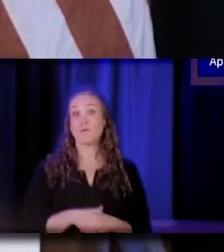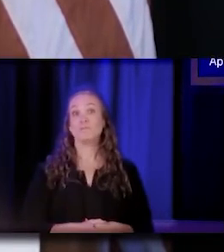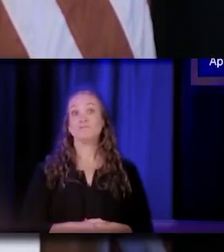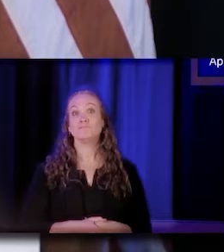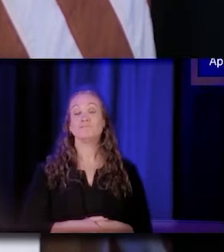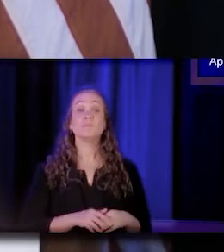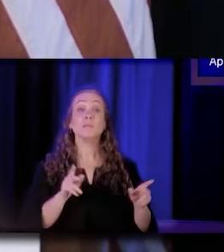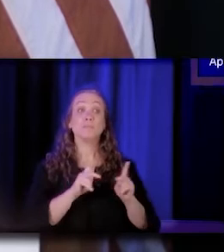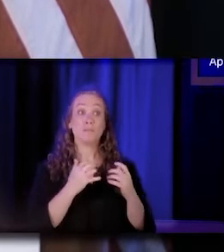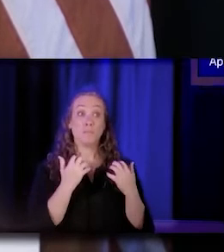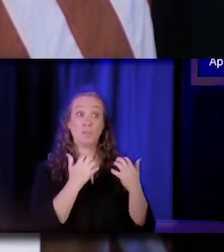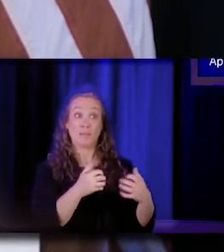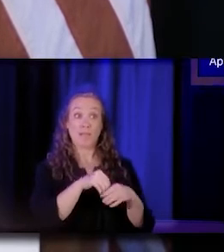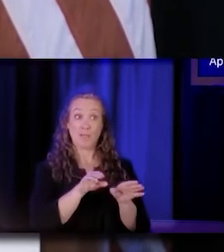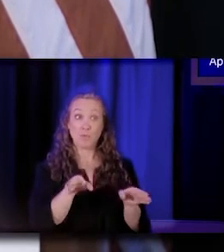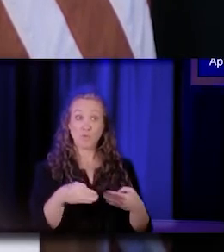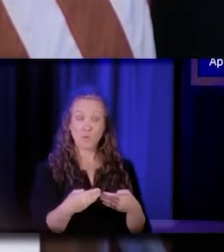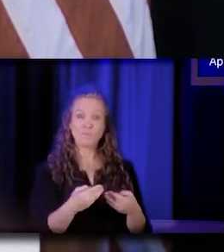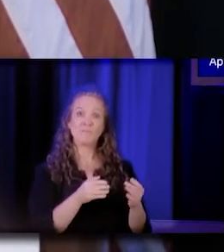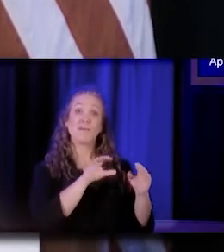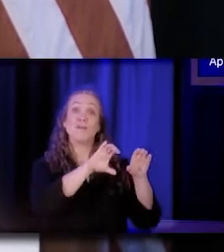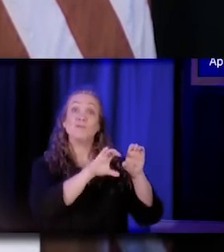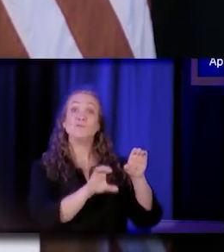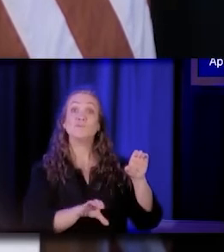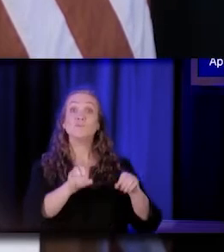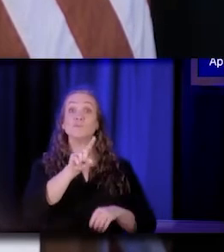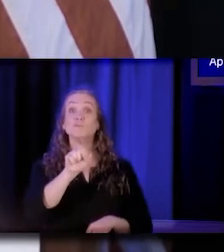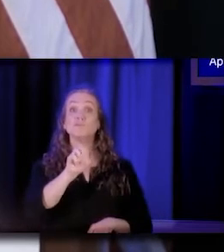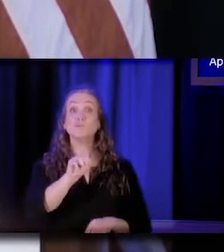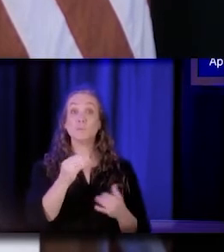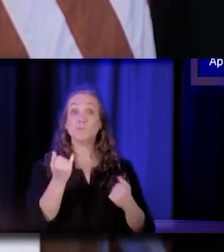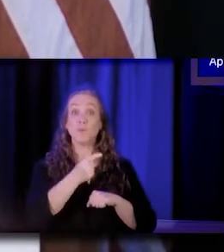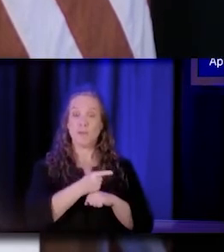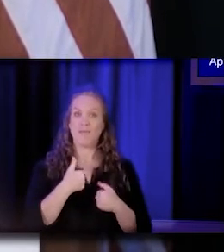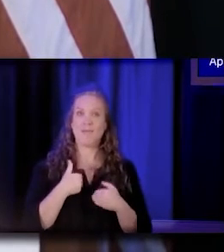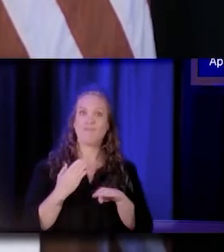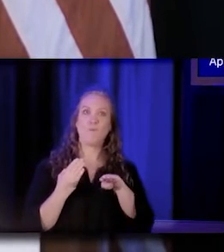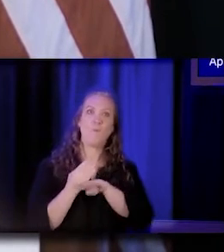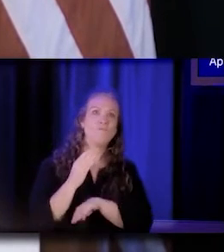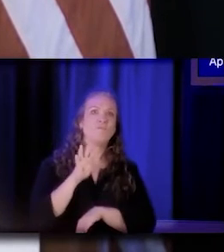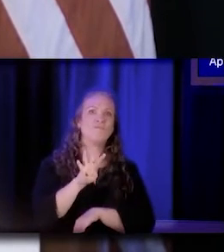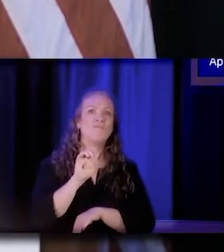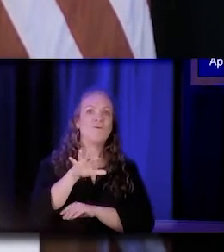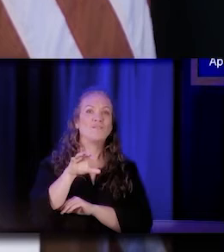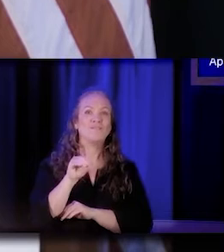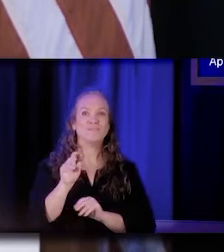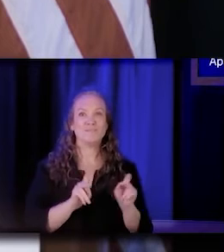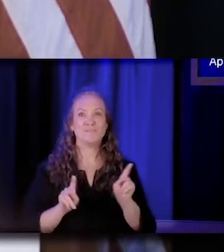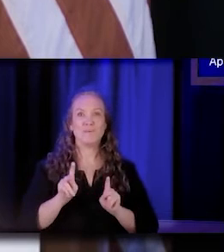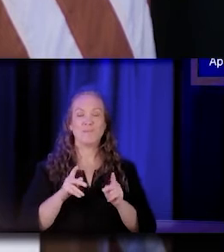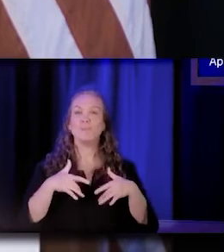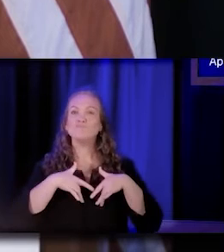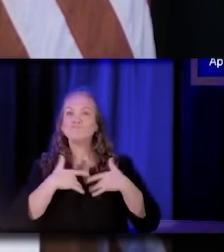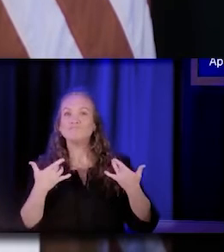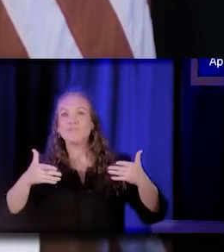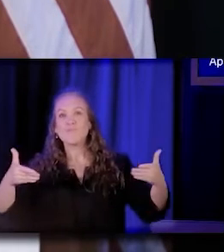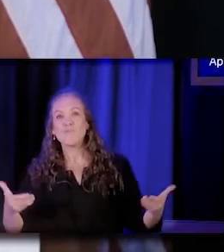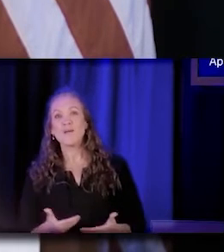there are over 450 people on our Zoom today. We're excited to welcome both our in-person colleagues